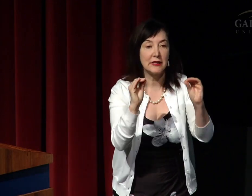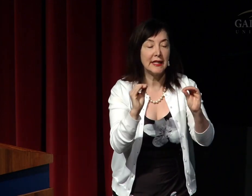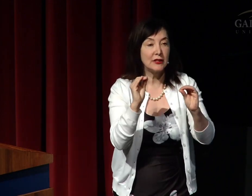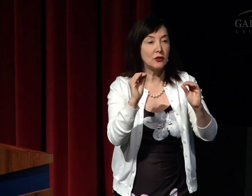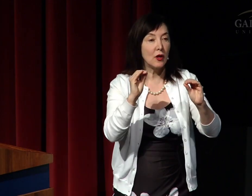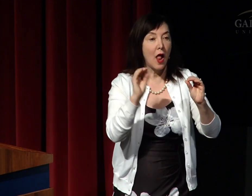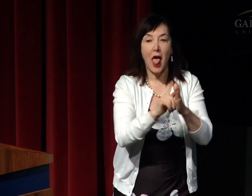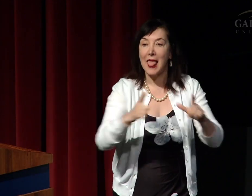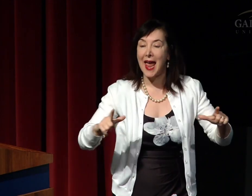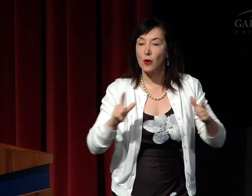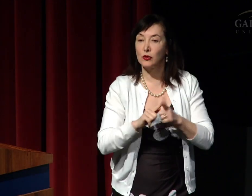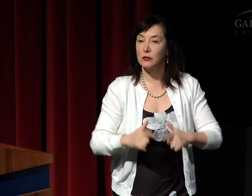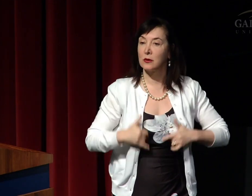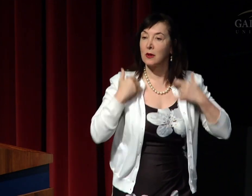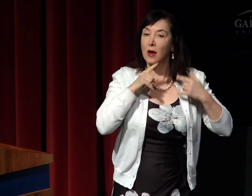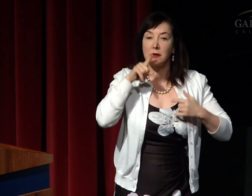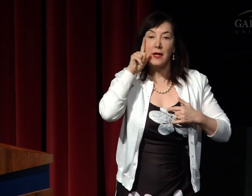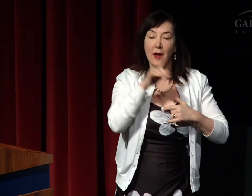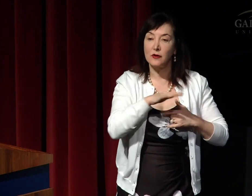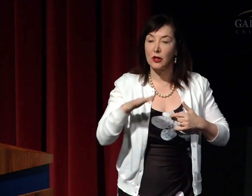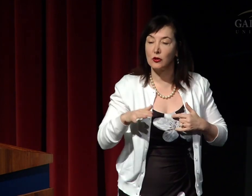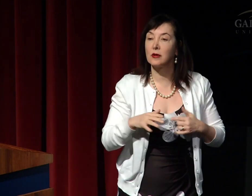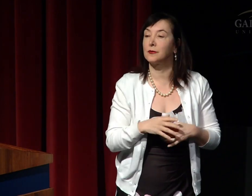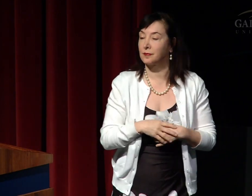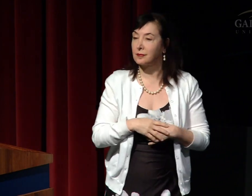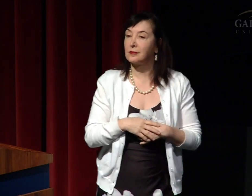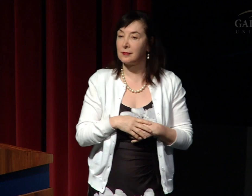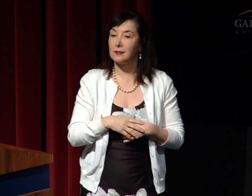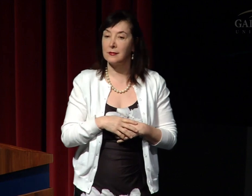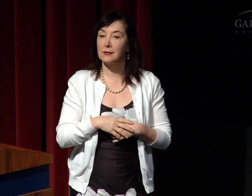to teach young deaf children language.